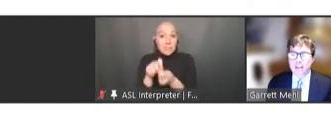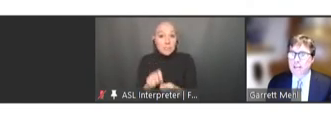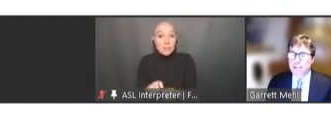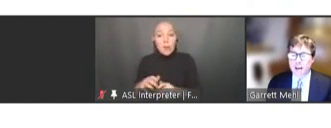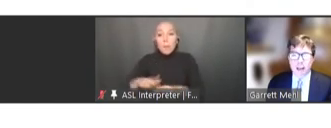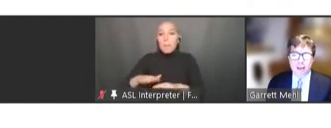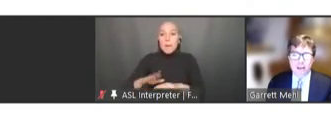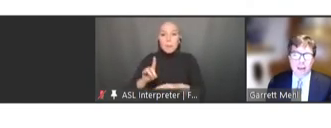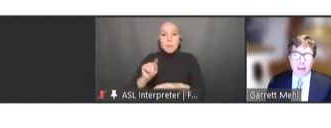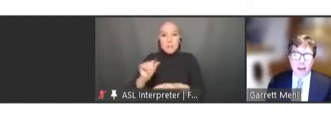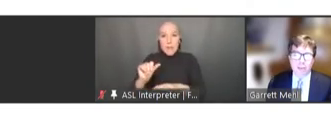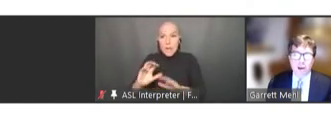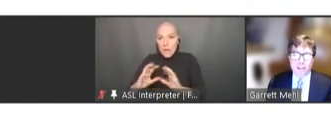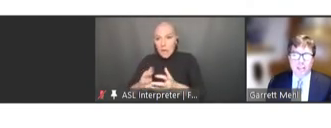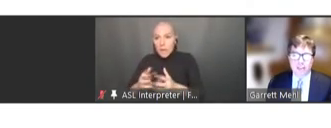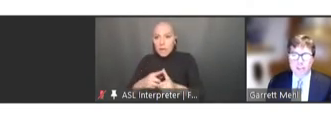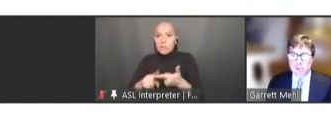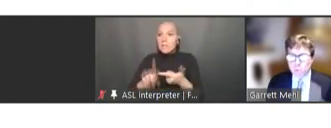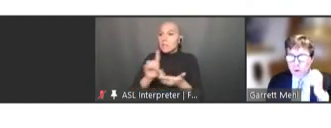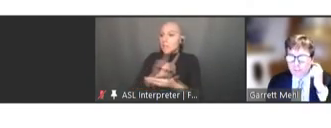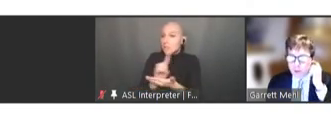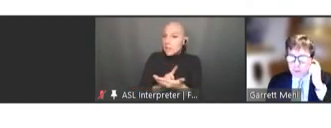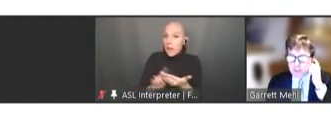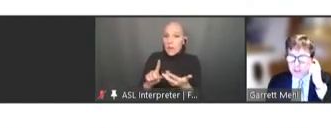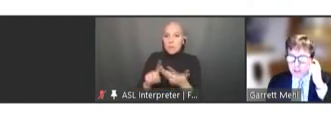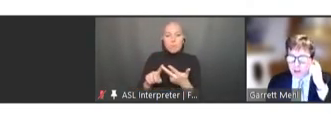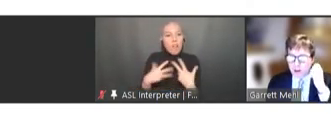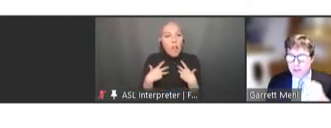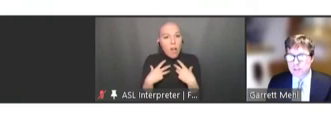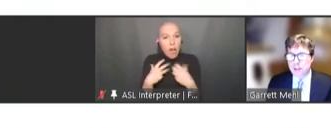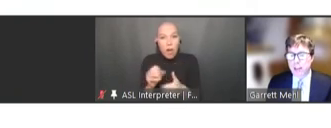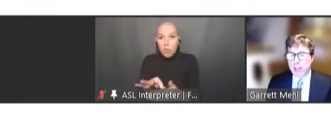design, and health content that's important for immunization cards and